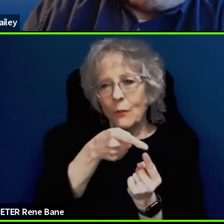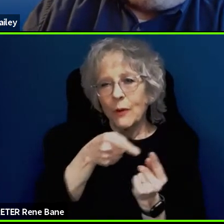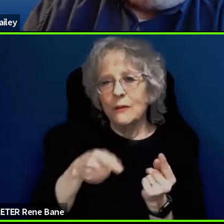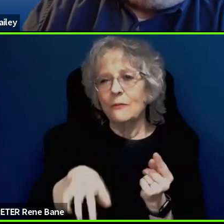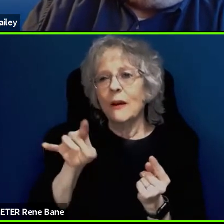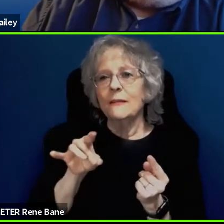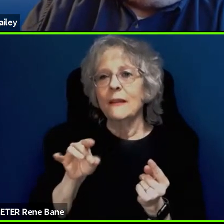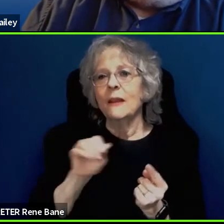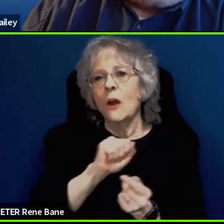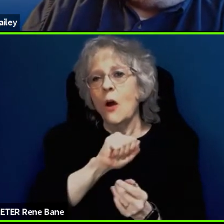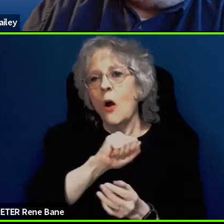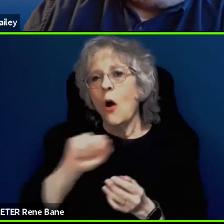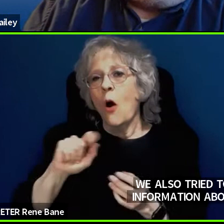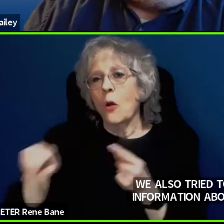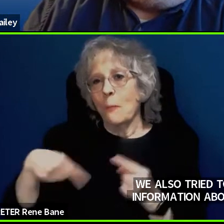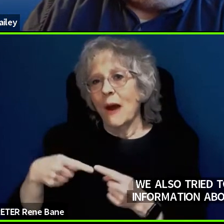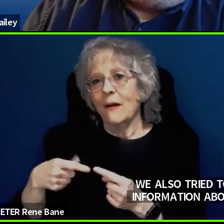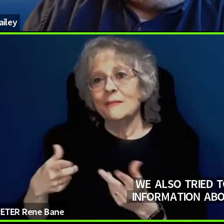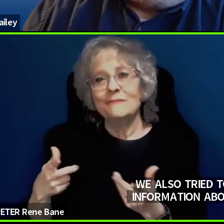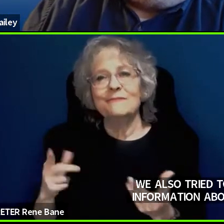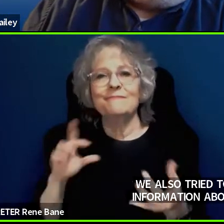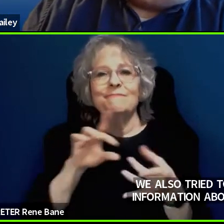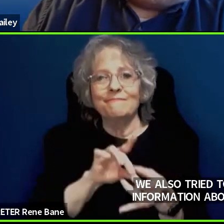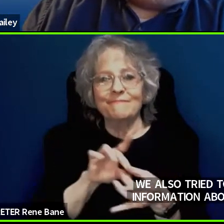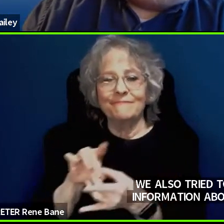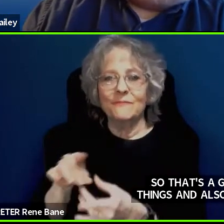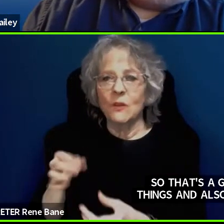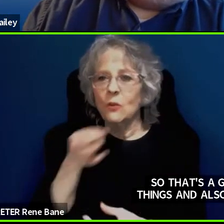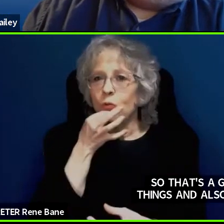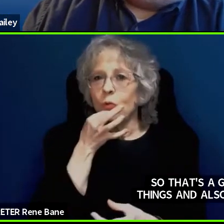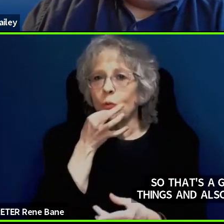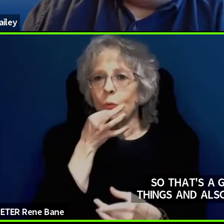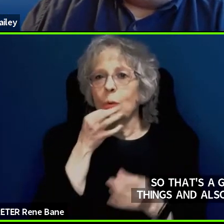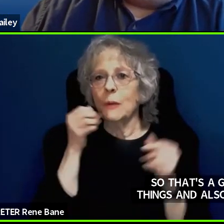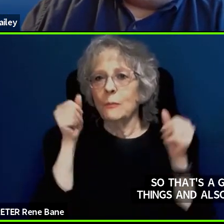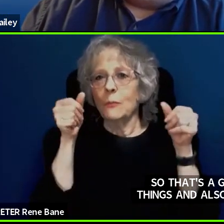And we are going to be putting up there just shortly something also which will be showing at